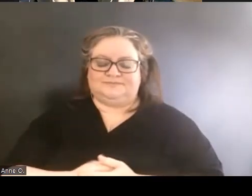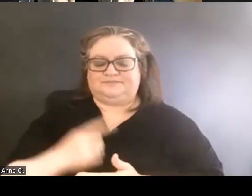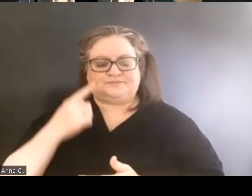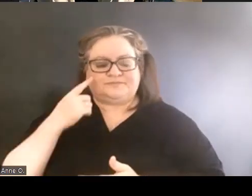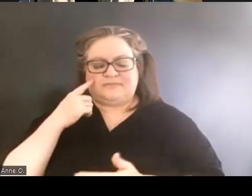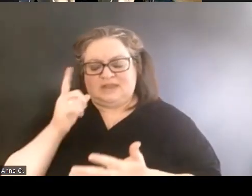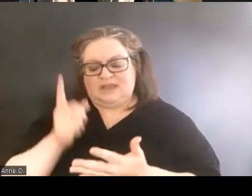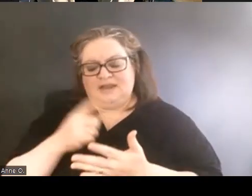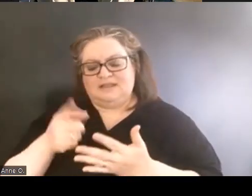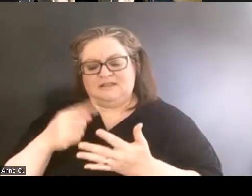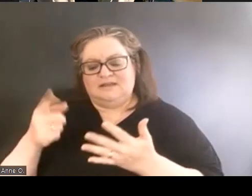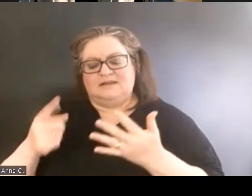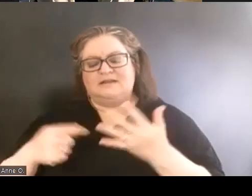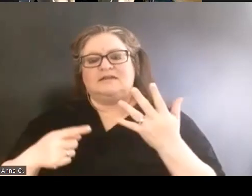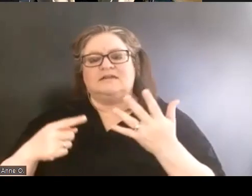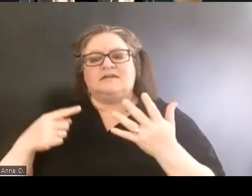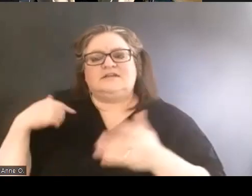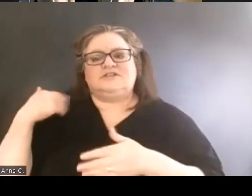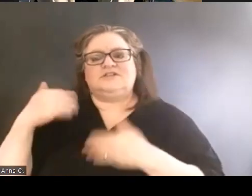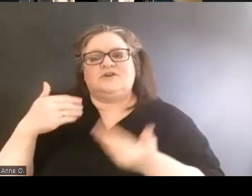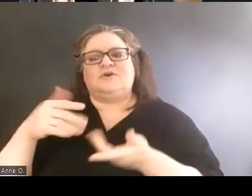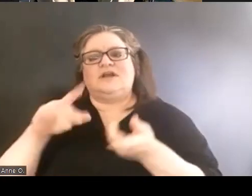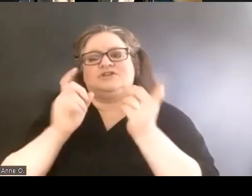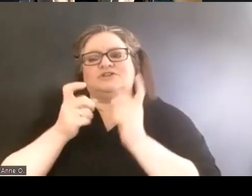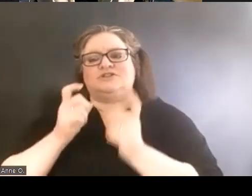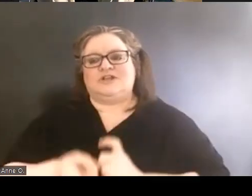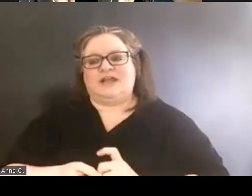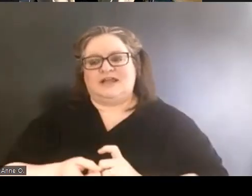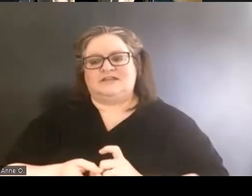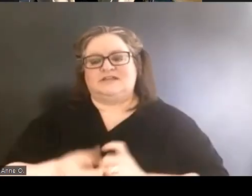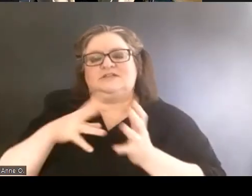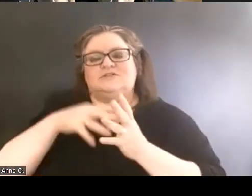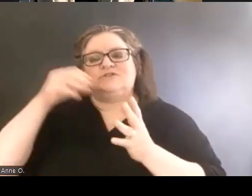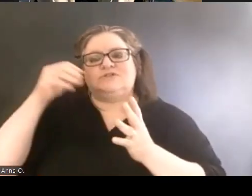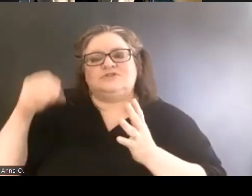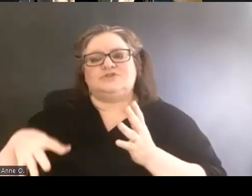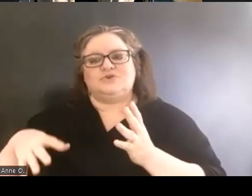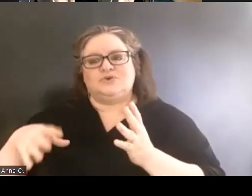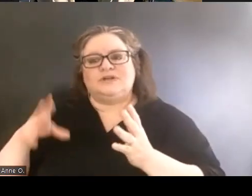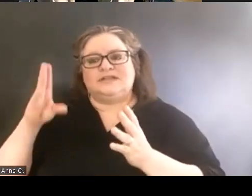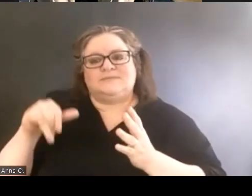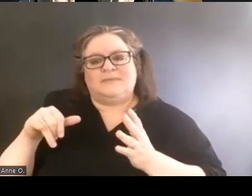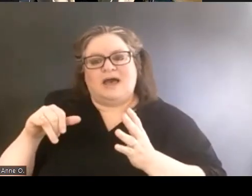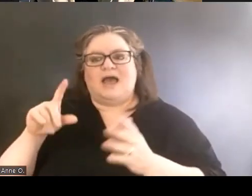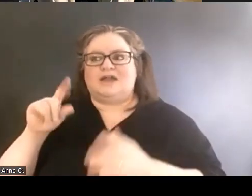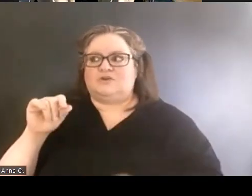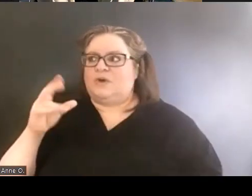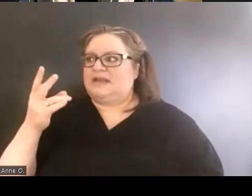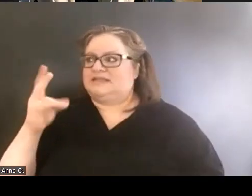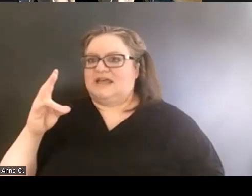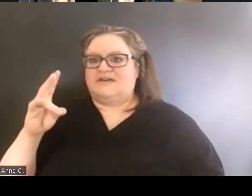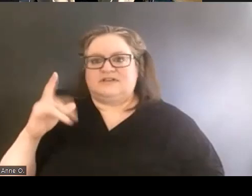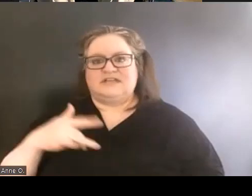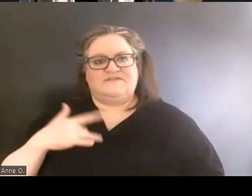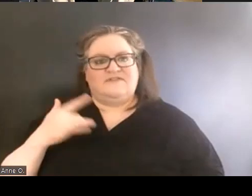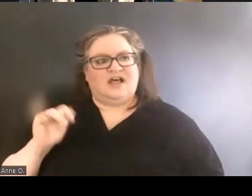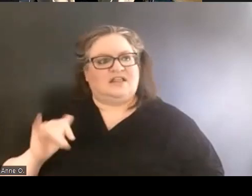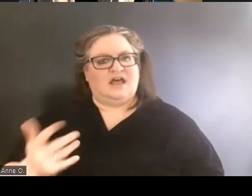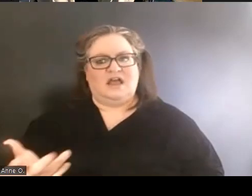various generational changes, students by 2017 felt like, this was enough.